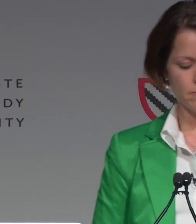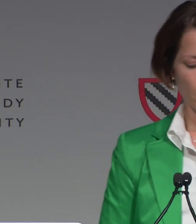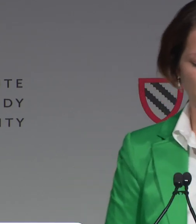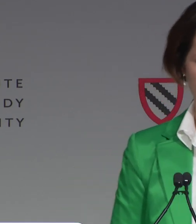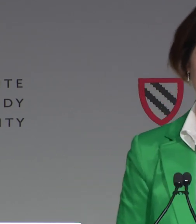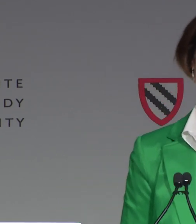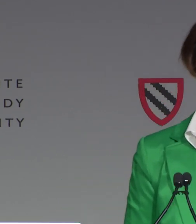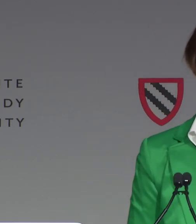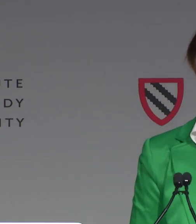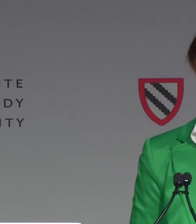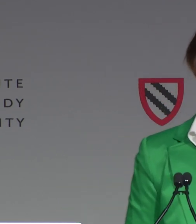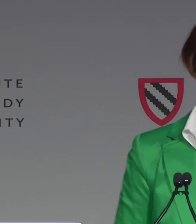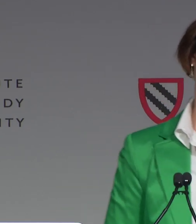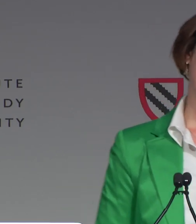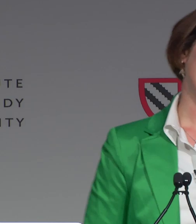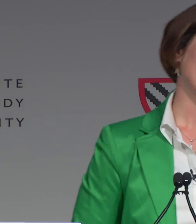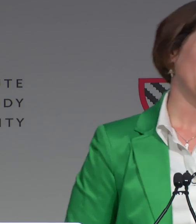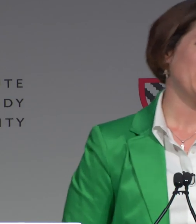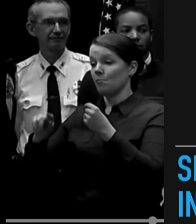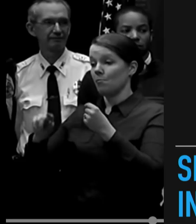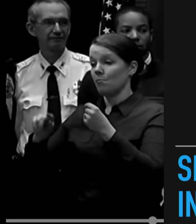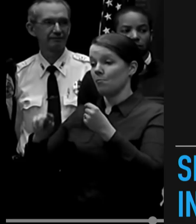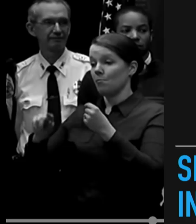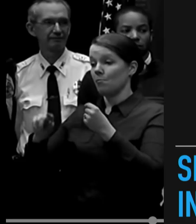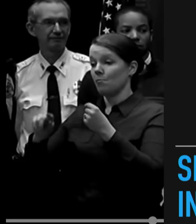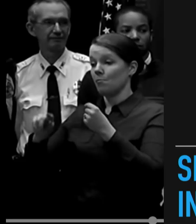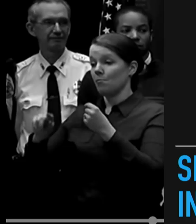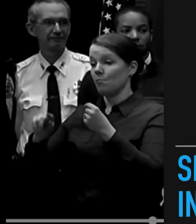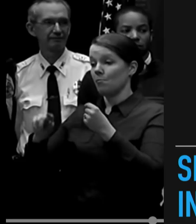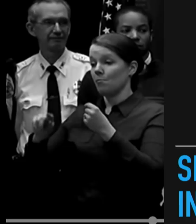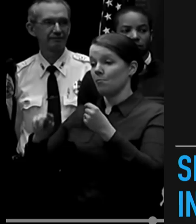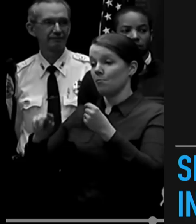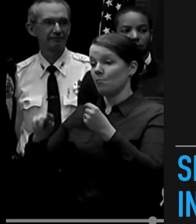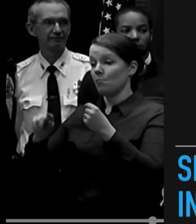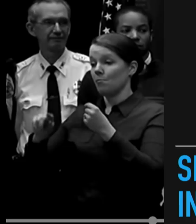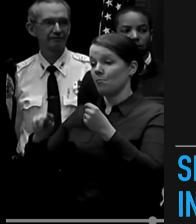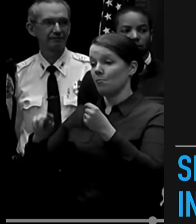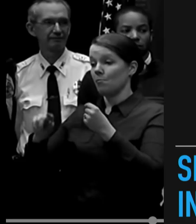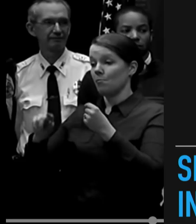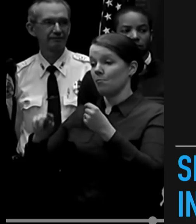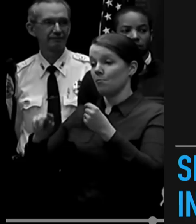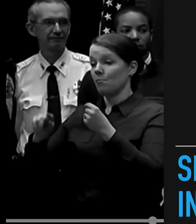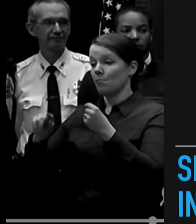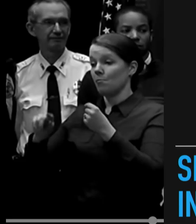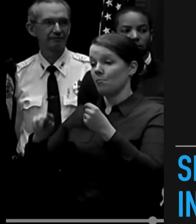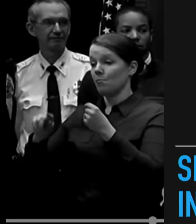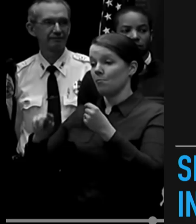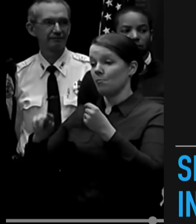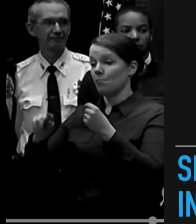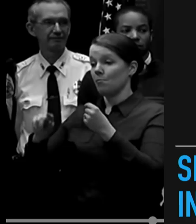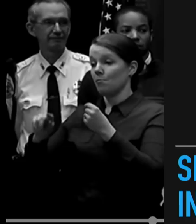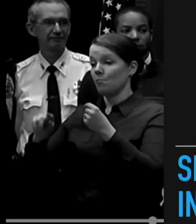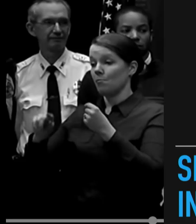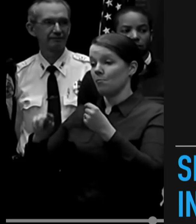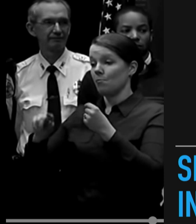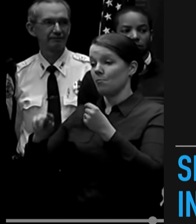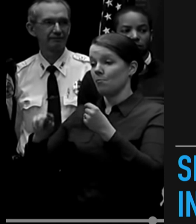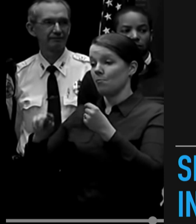All right. Picture this. You're a college student, you're enrolled in one of the interpreting programs in the United States, and your college announces that a very well-known comedian